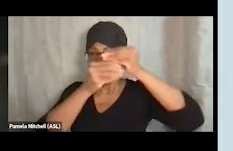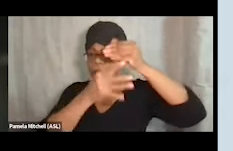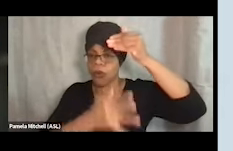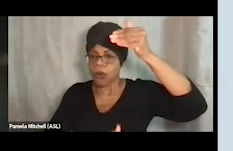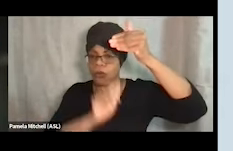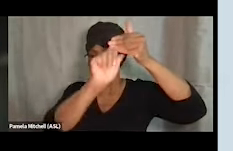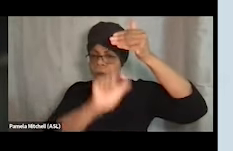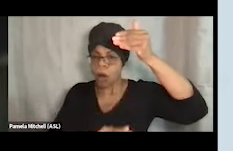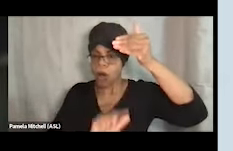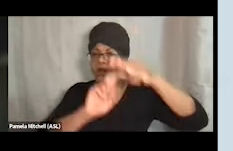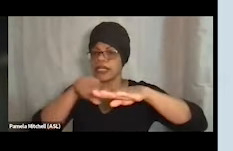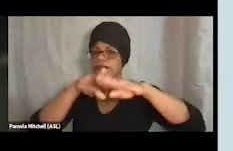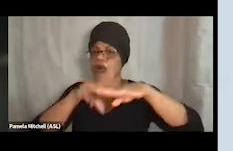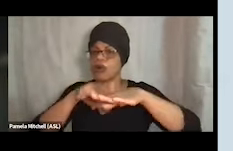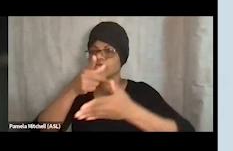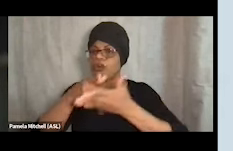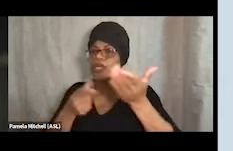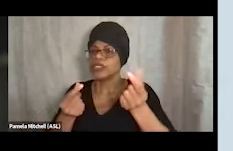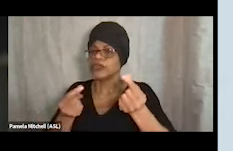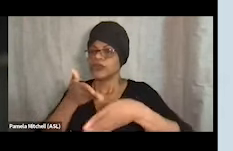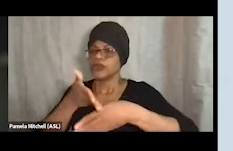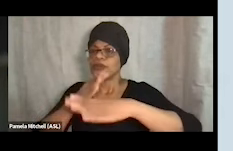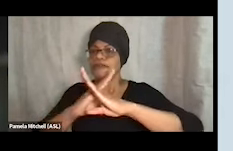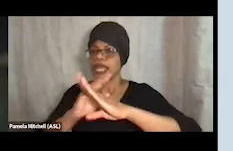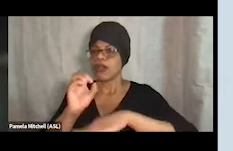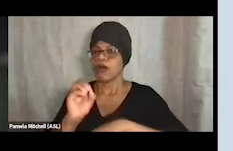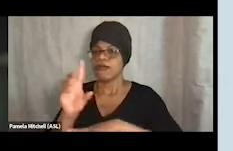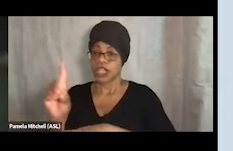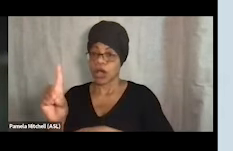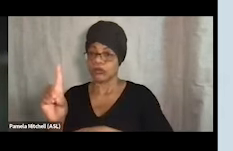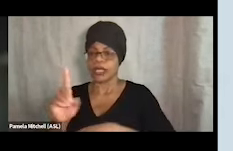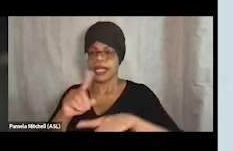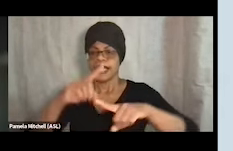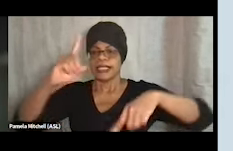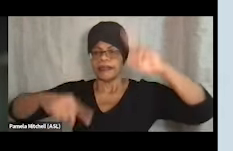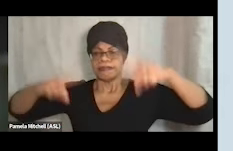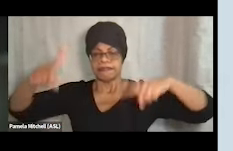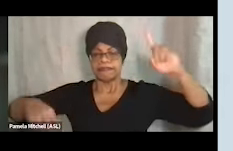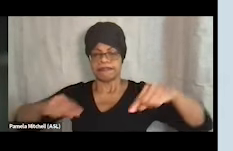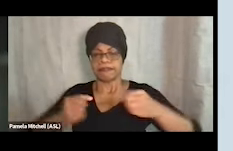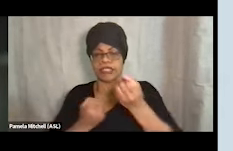to prevent overdose at their sites. There are various supports for participants and so these are quite broad.